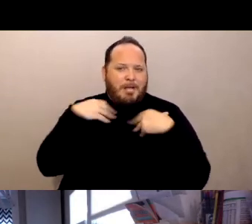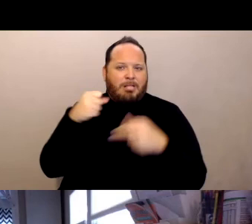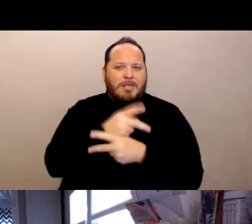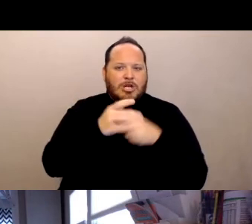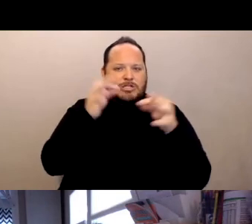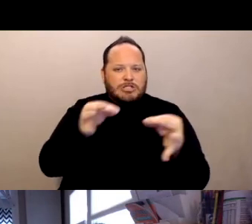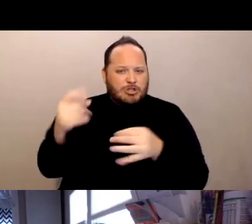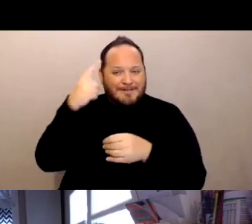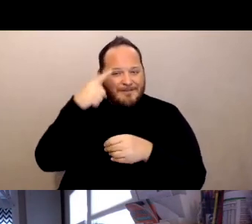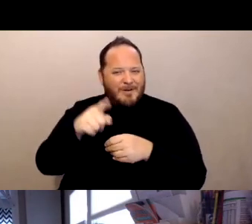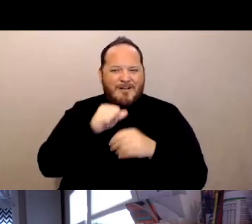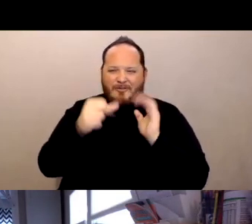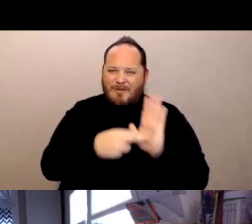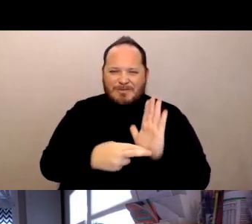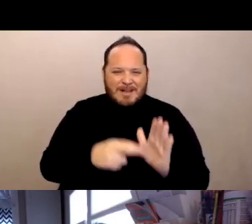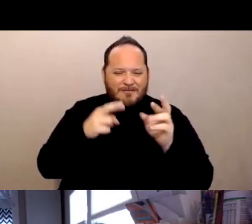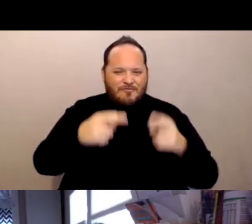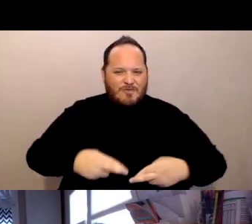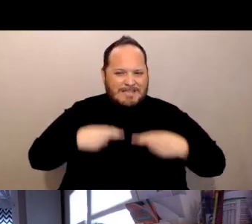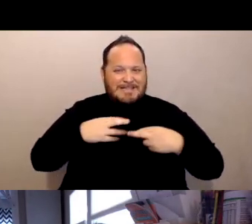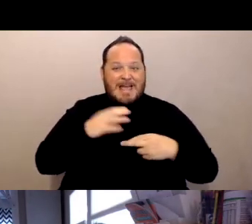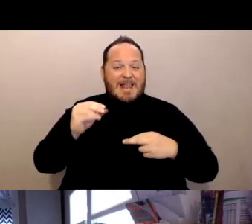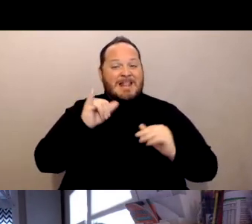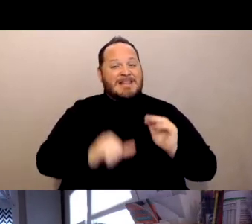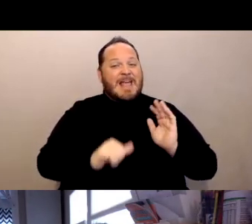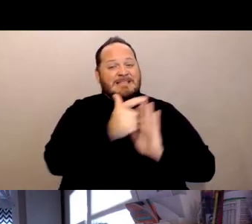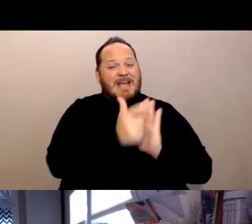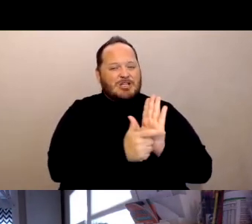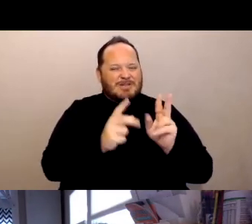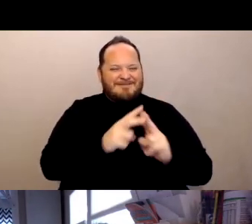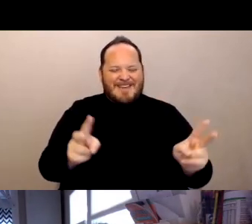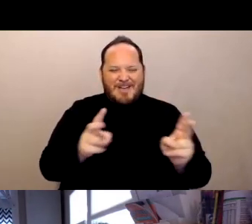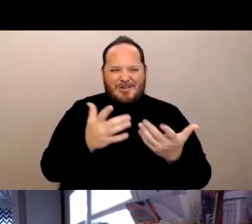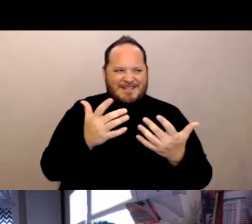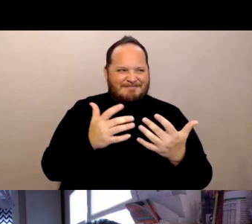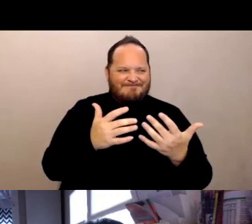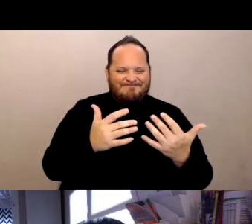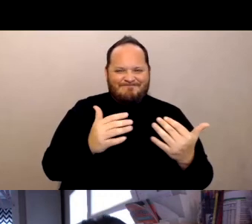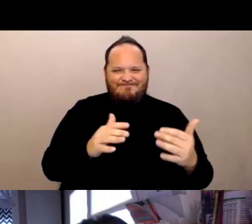and it uses a very, the statute is a very bare bones process to protect their rights.